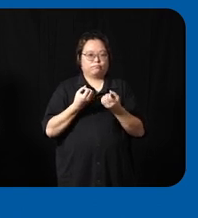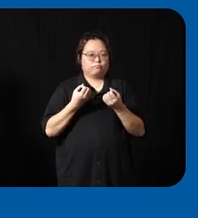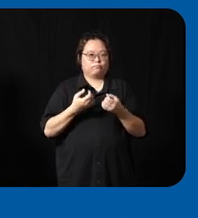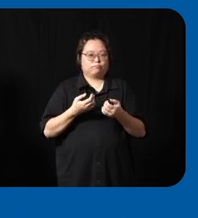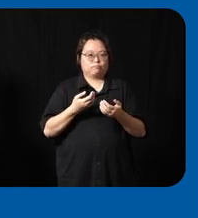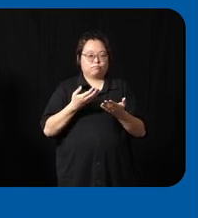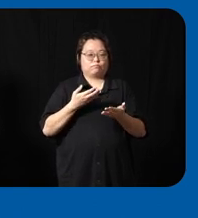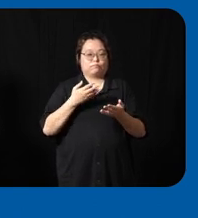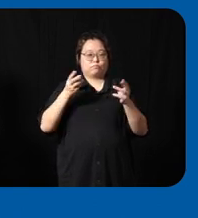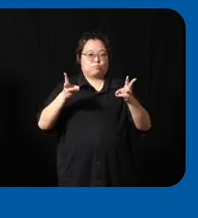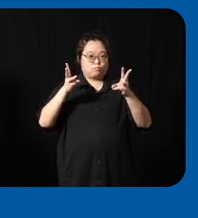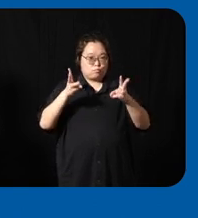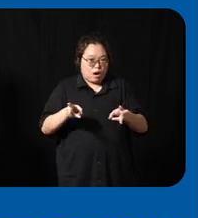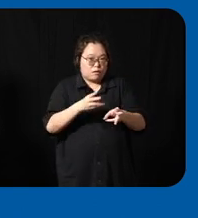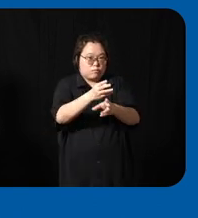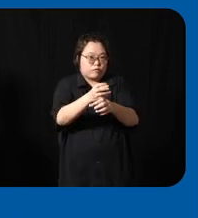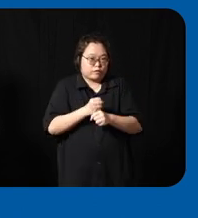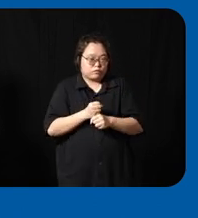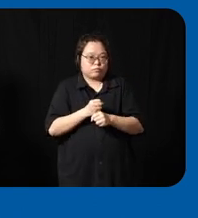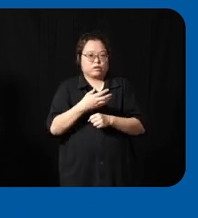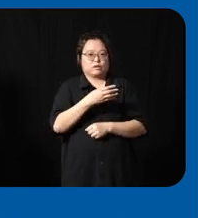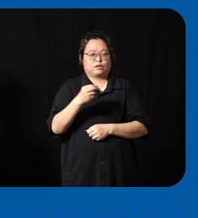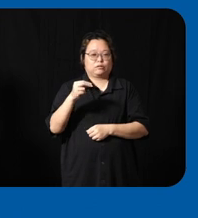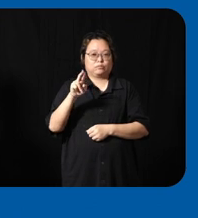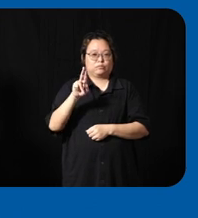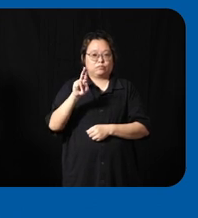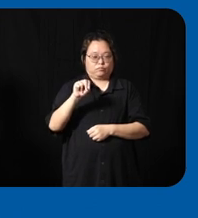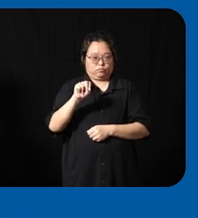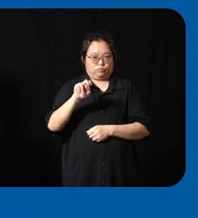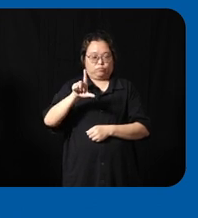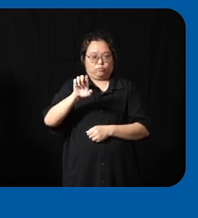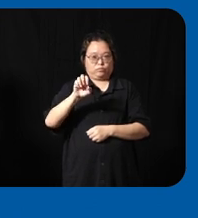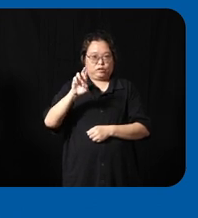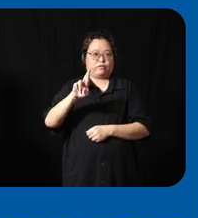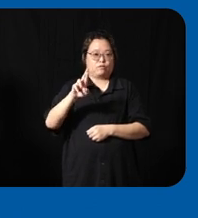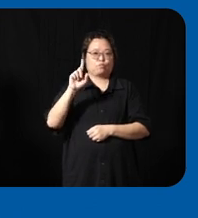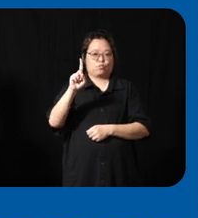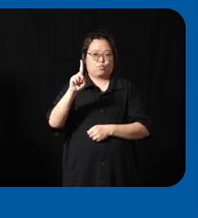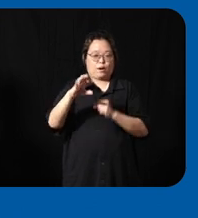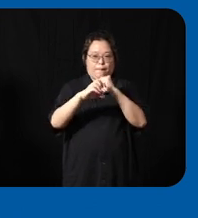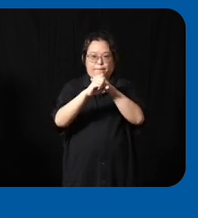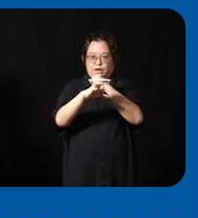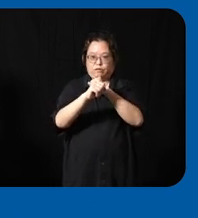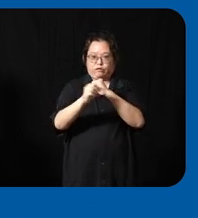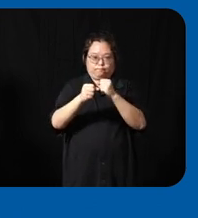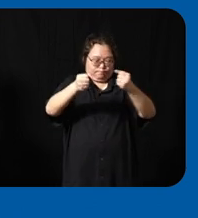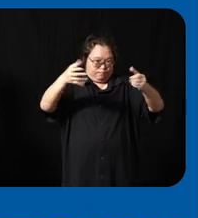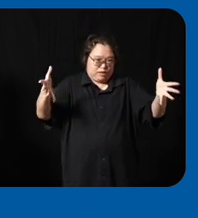and un is one of the biggest advertisers globally what we have also taken uh an ambition is to spend